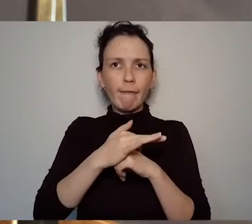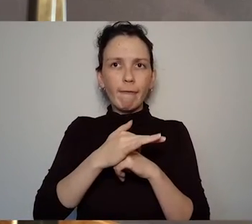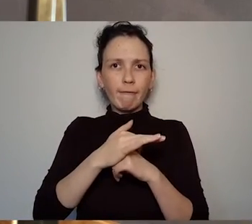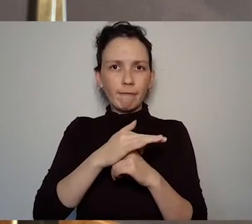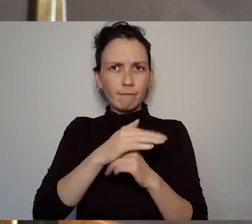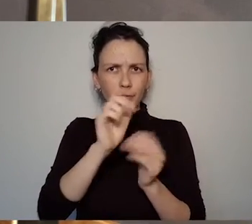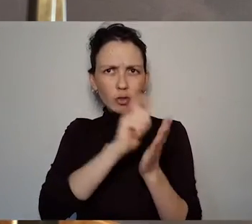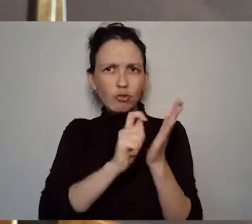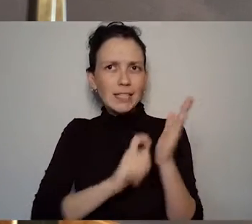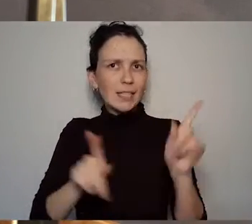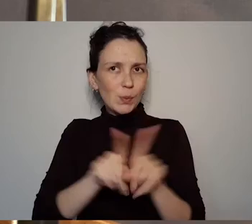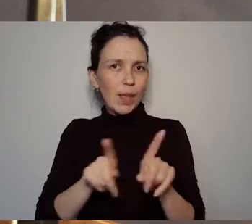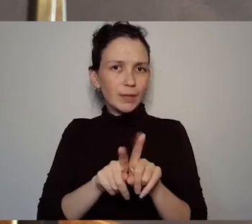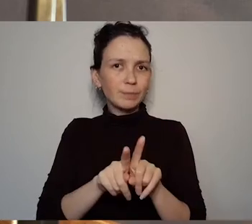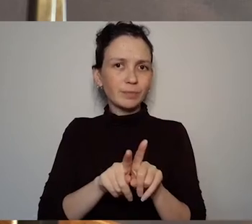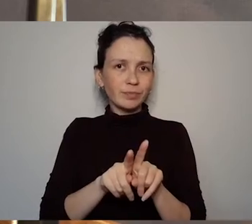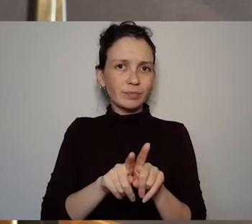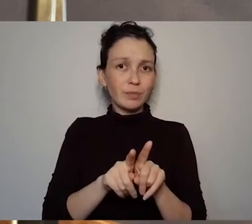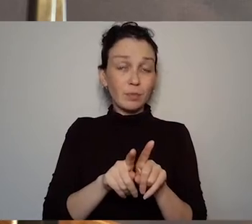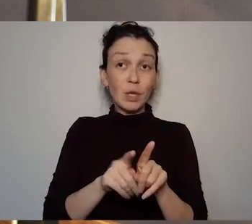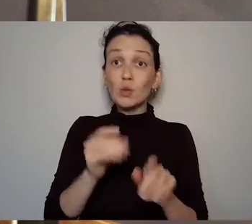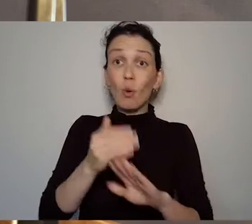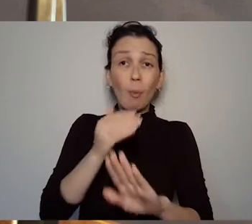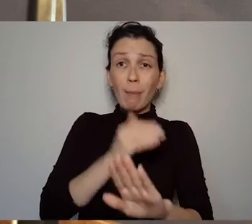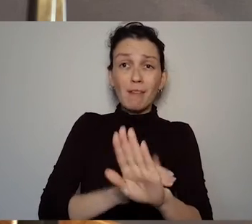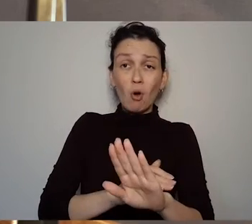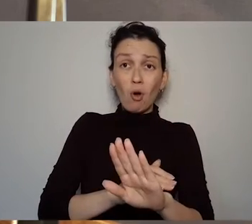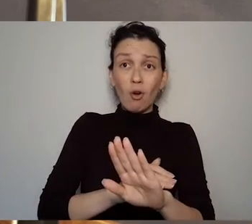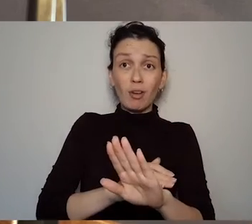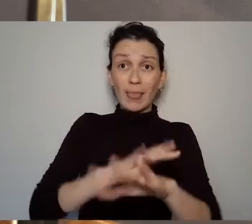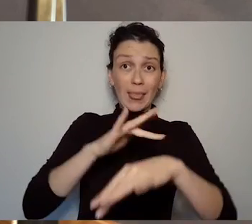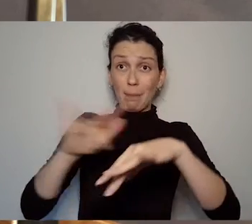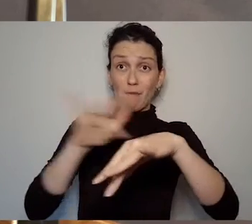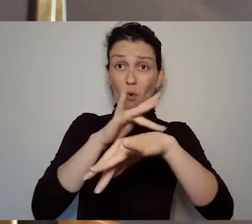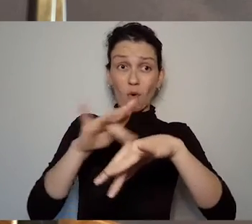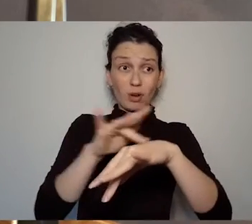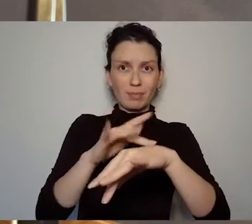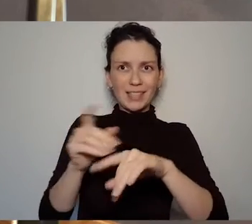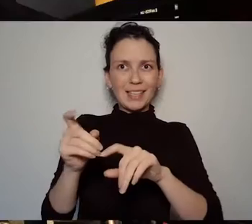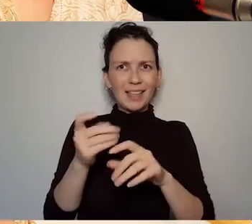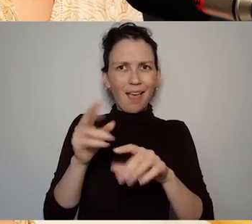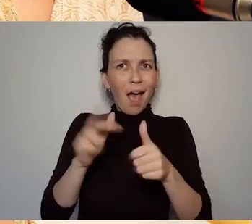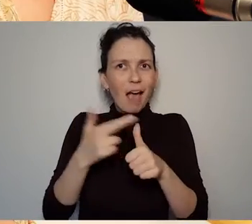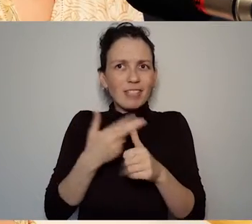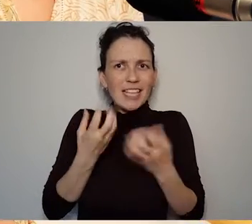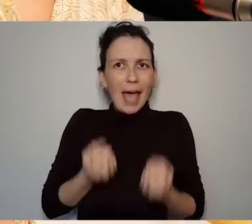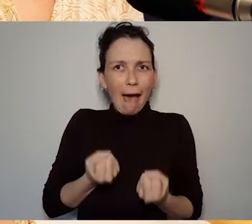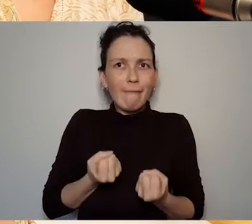the the before they're brought to realisation on the stage. Una do you want to ... yeah I